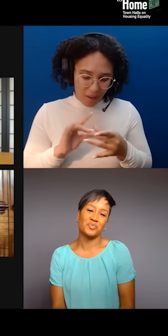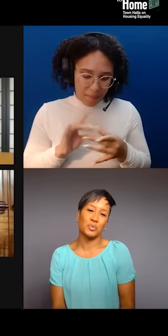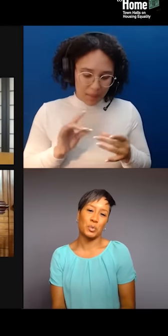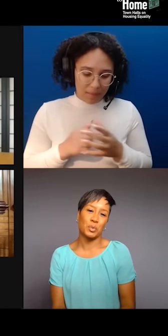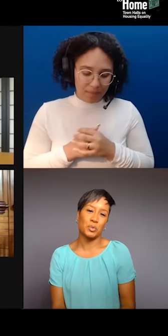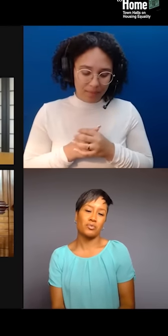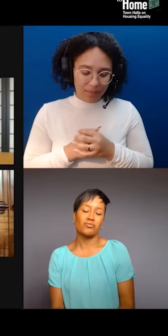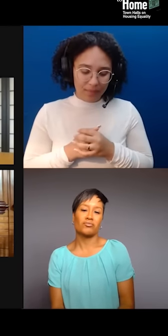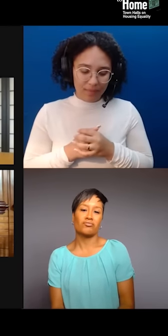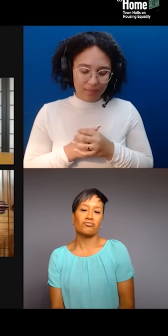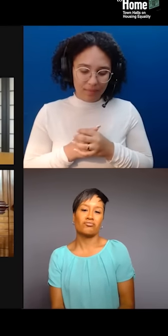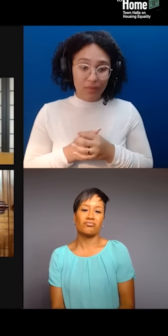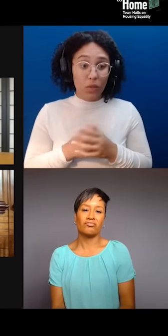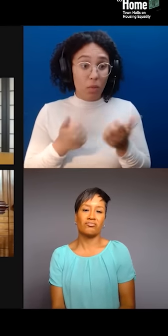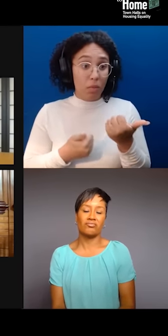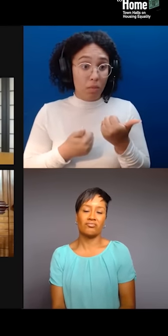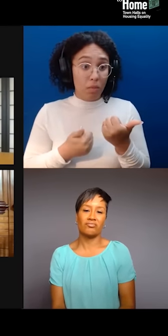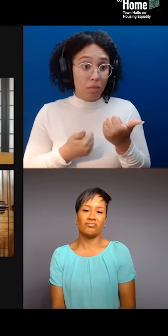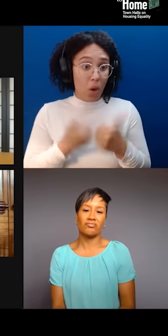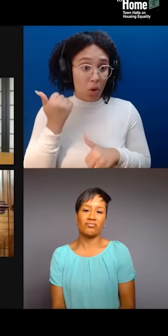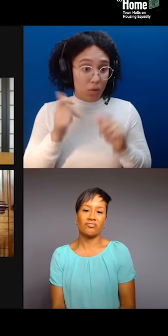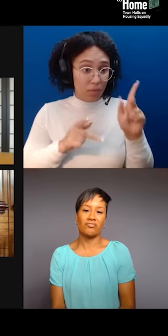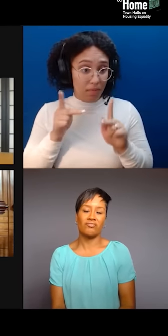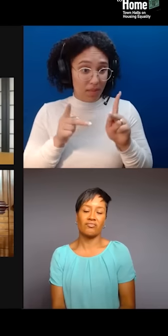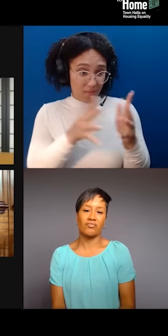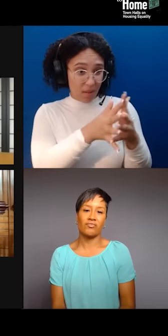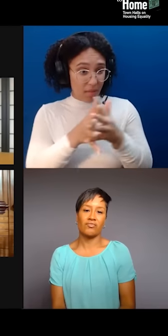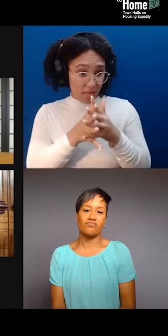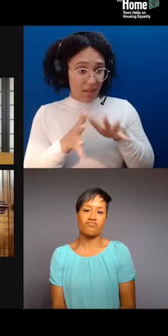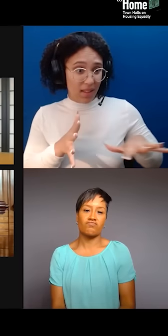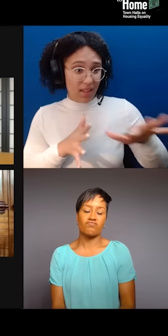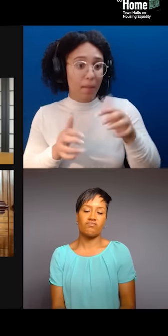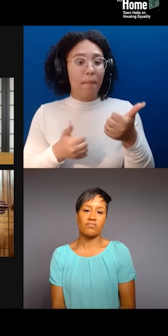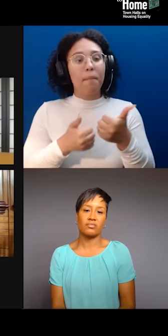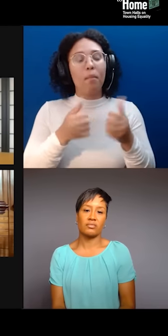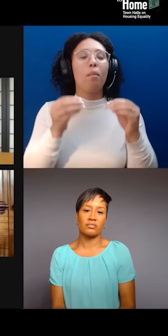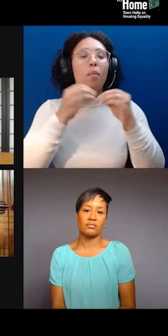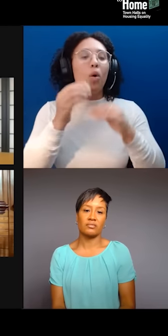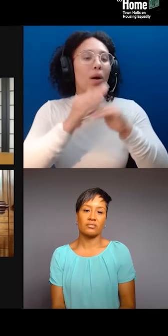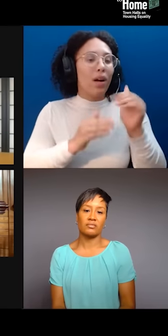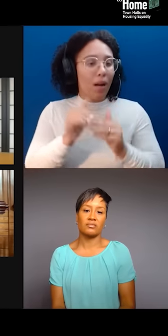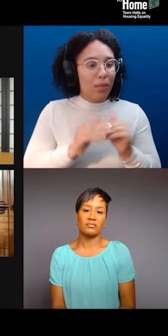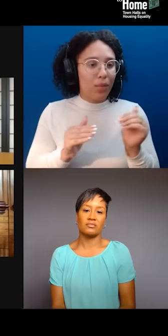with us being your mascot than supporting us in real life? That's number one. Right?